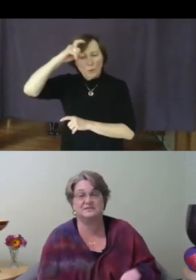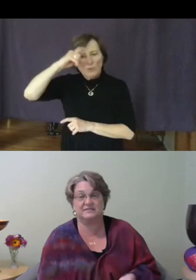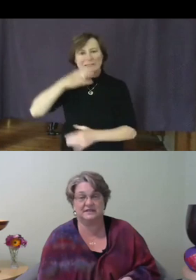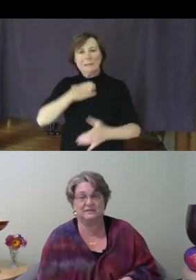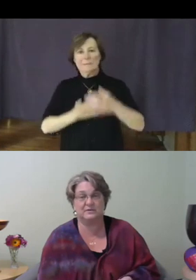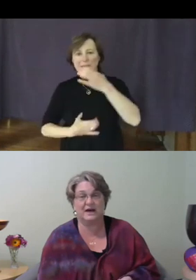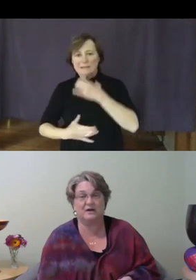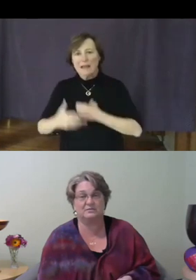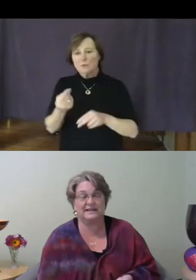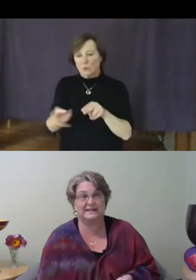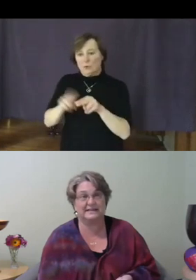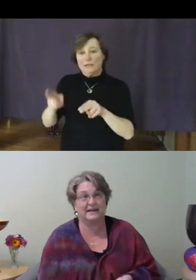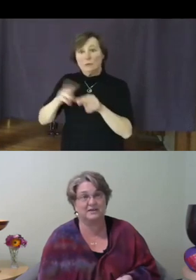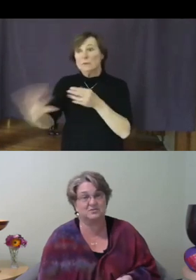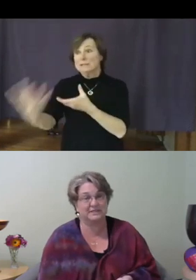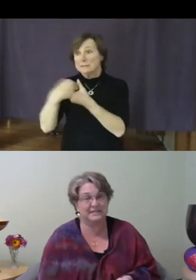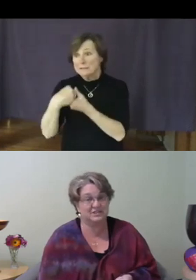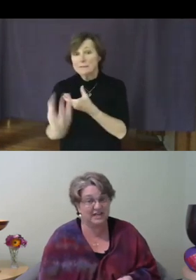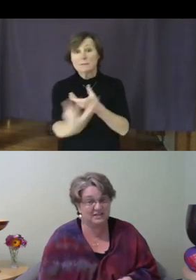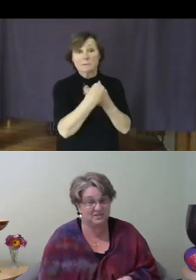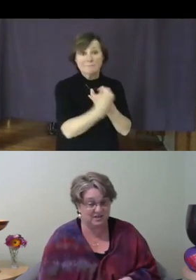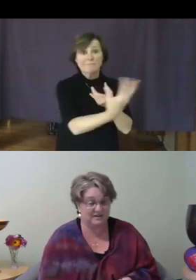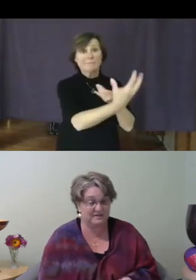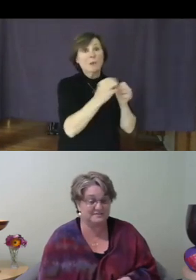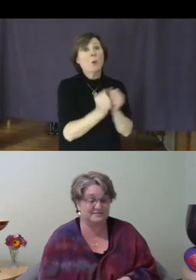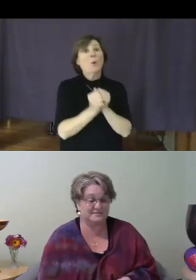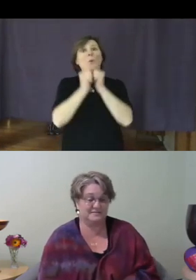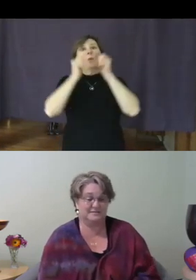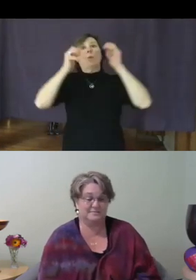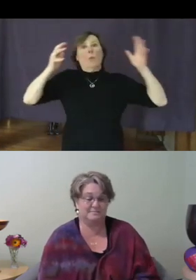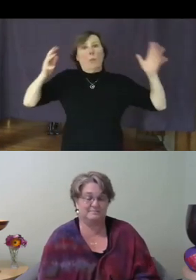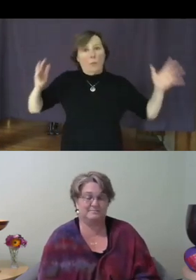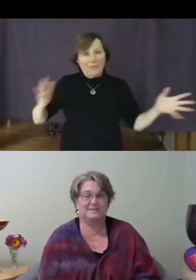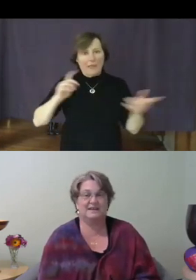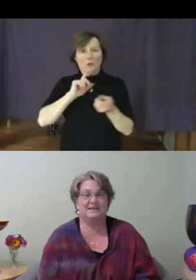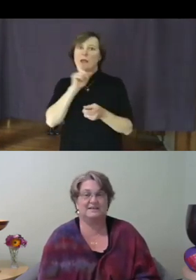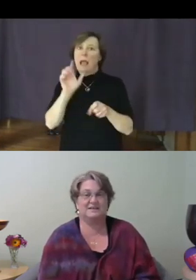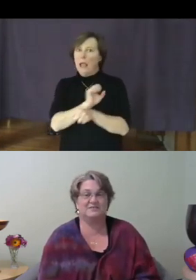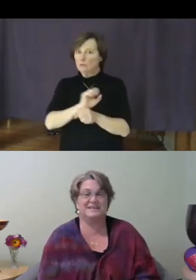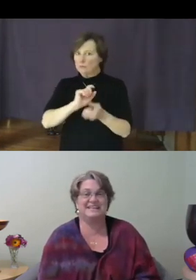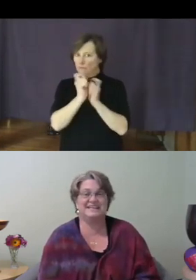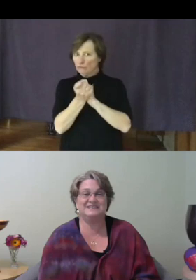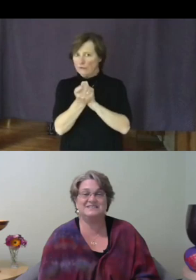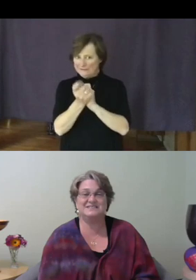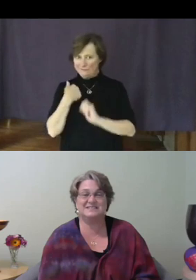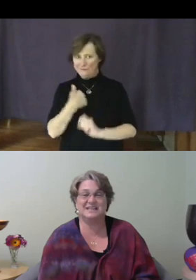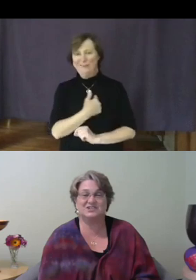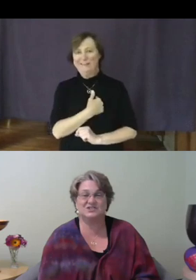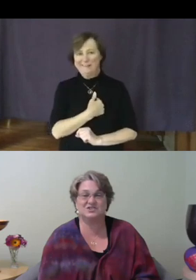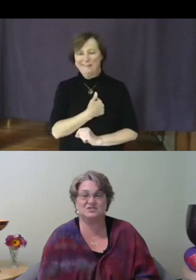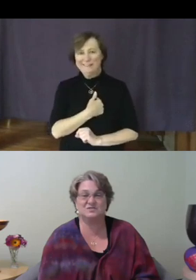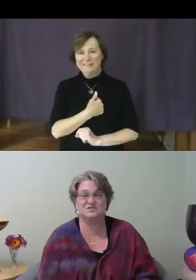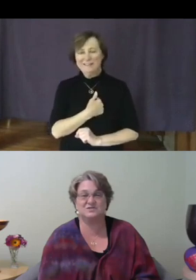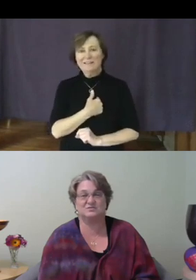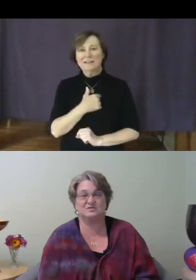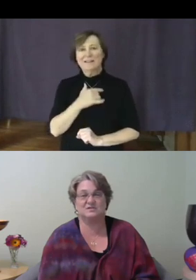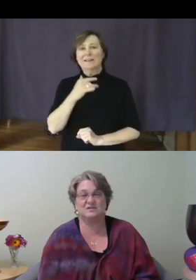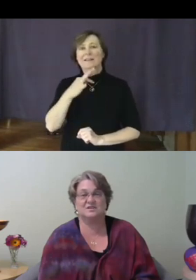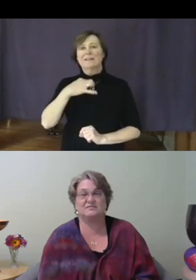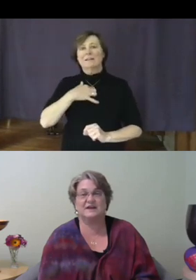without letting it actually change us. If we ease the tension too soon, find a